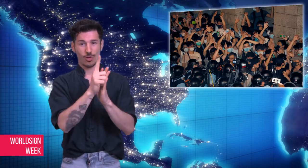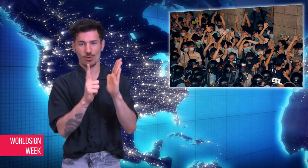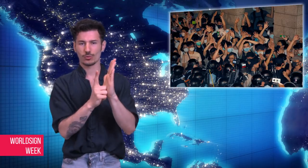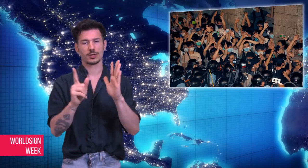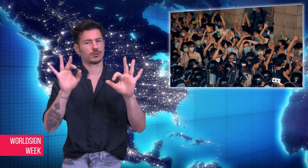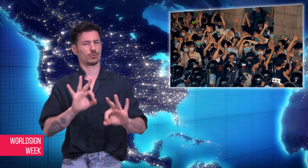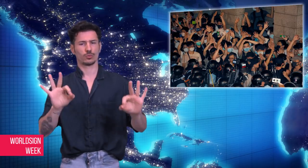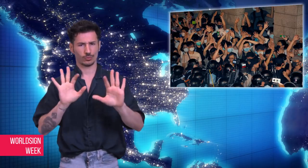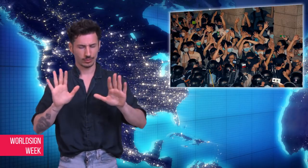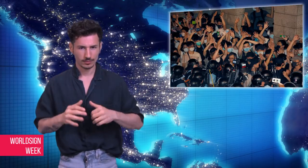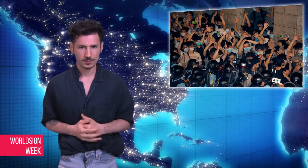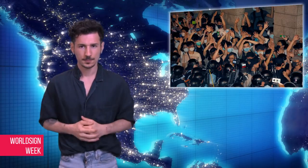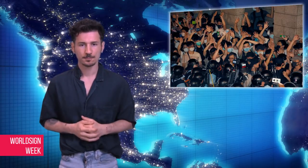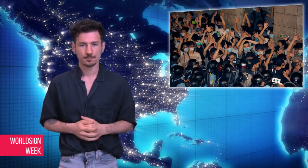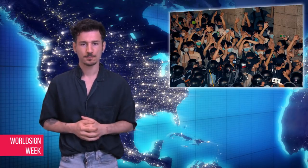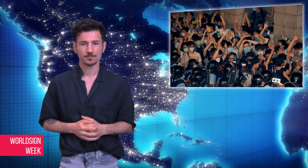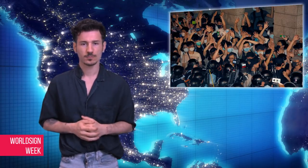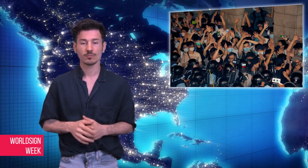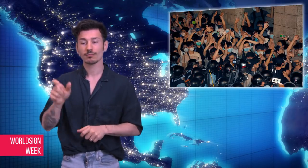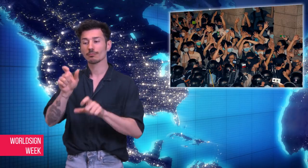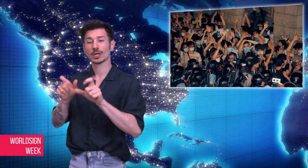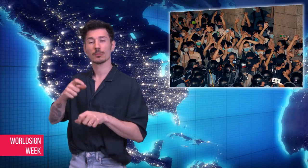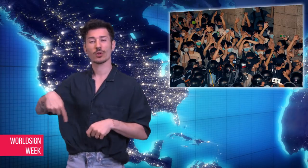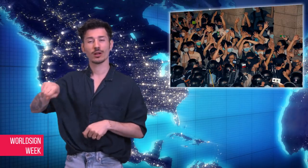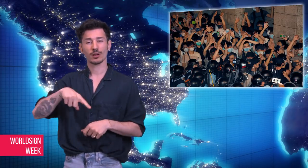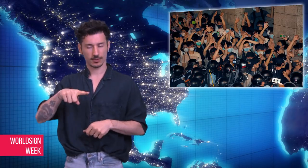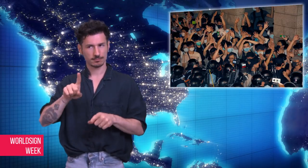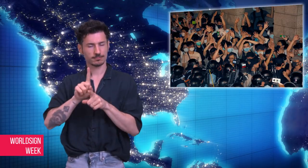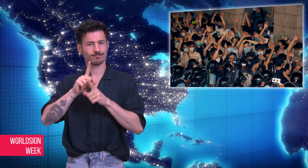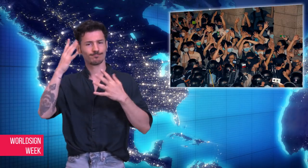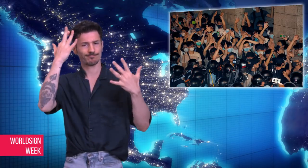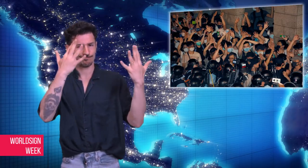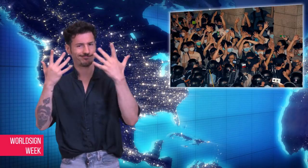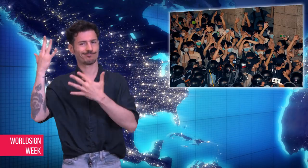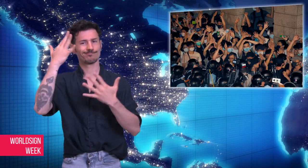Residents are concerned about the possibility of